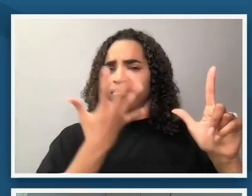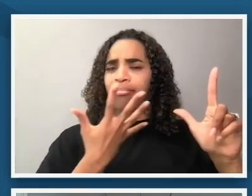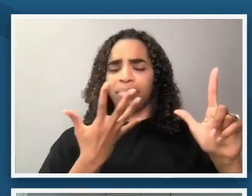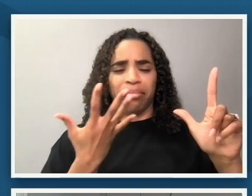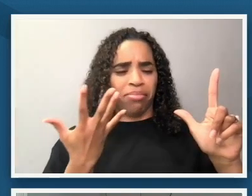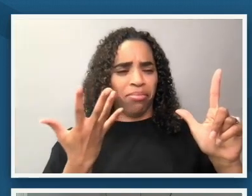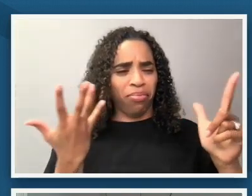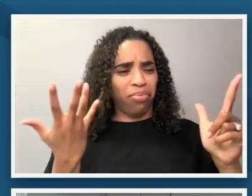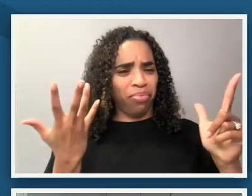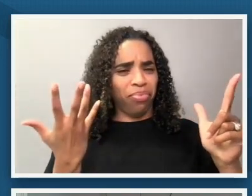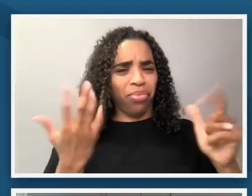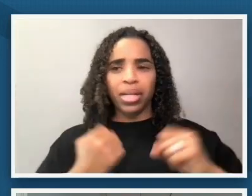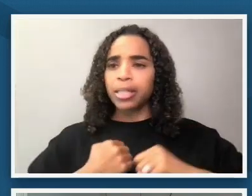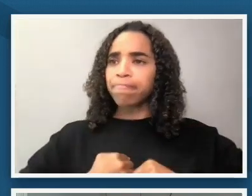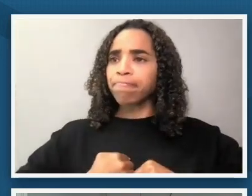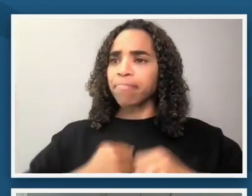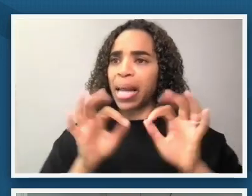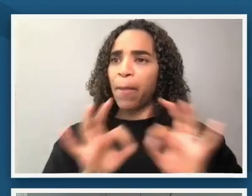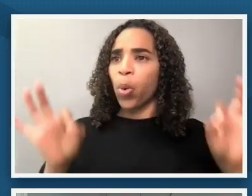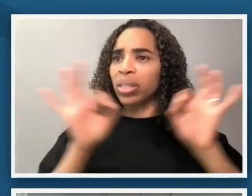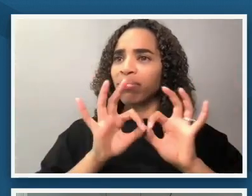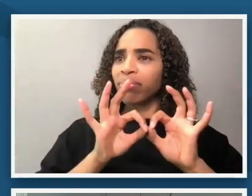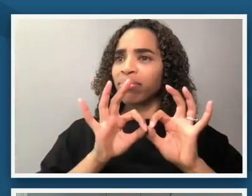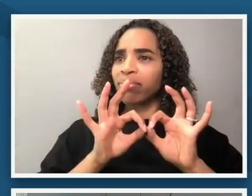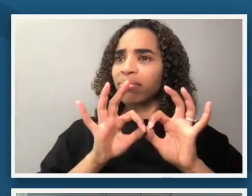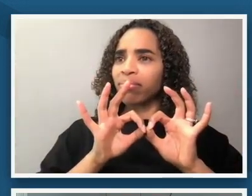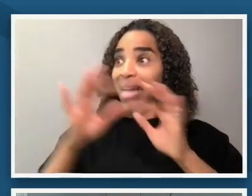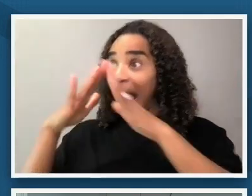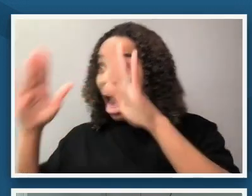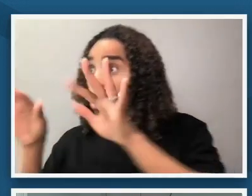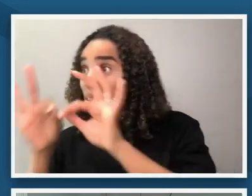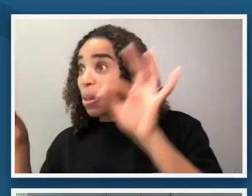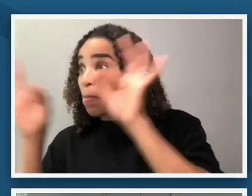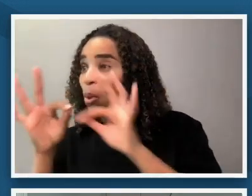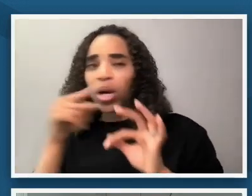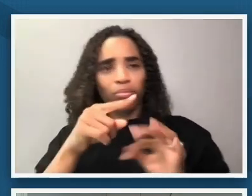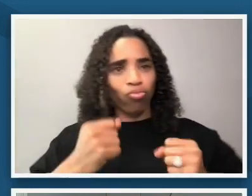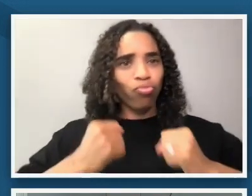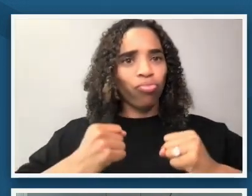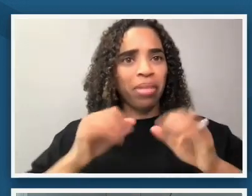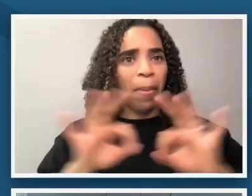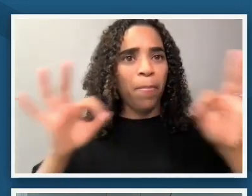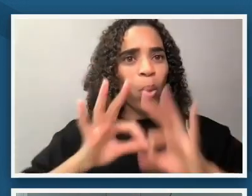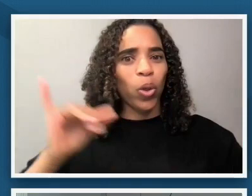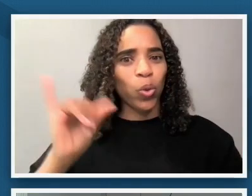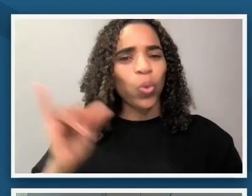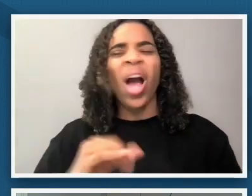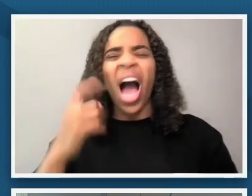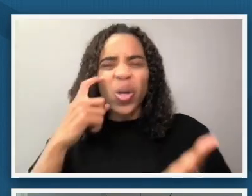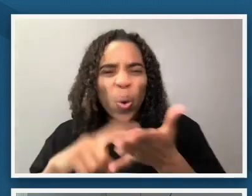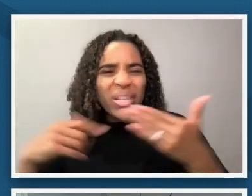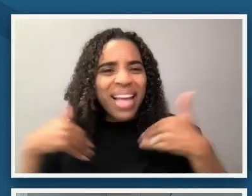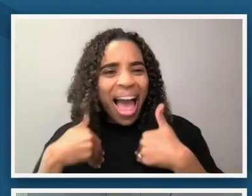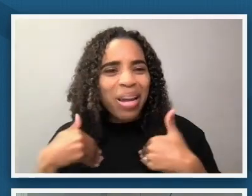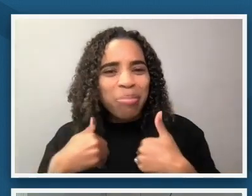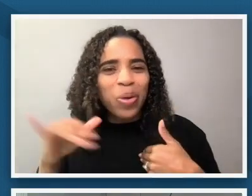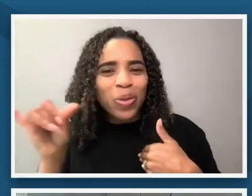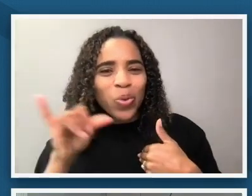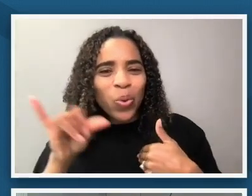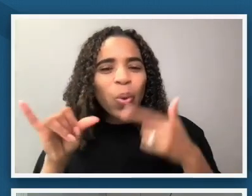important as the house and the the livestock and the image and